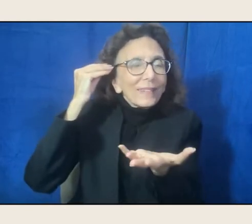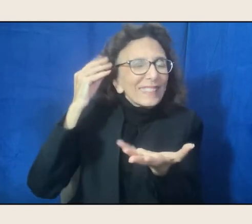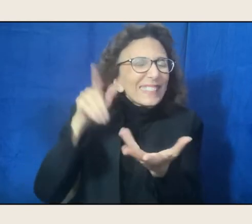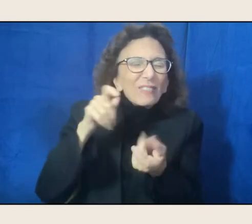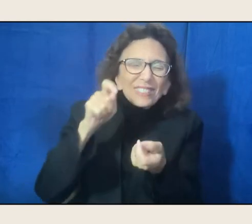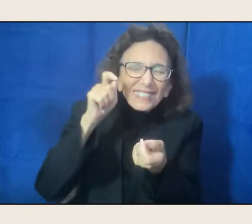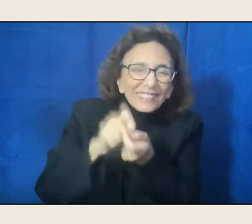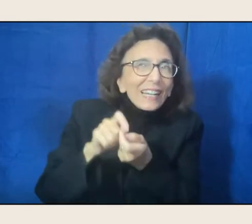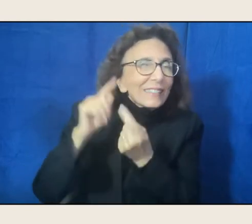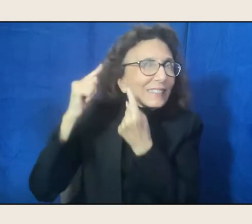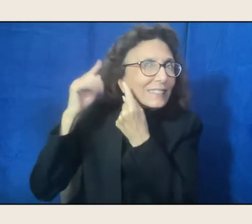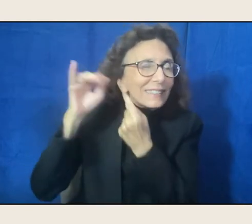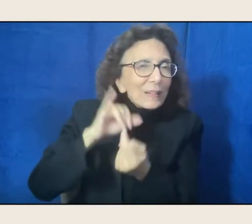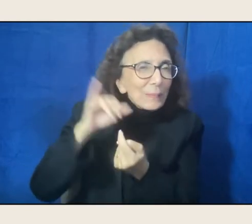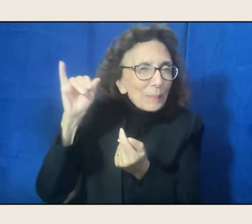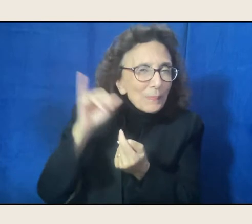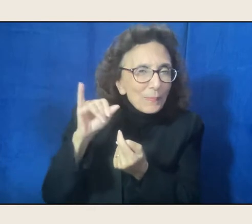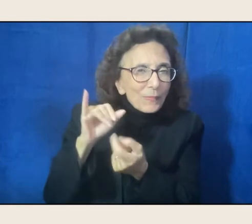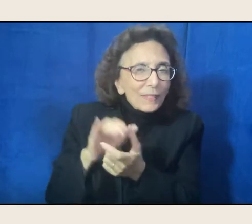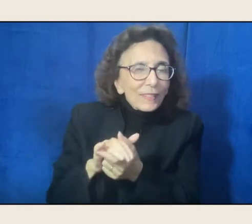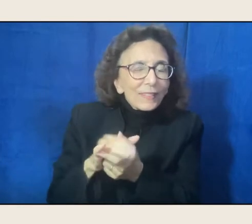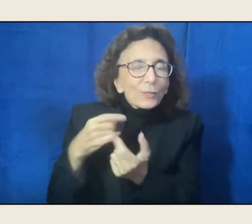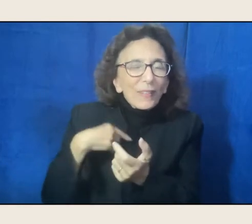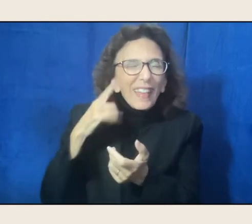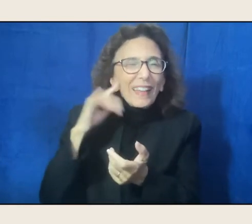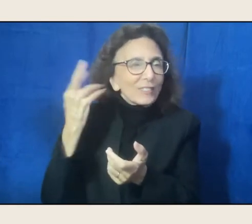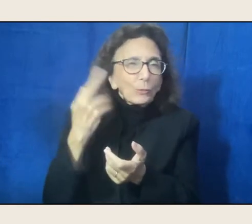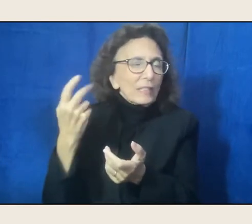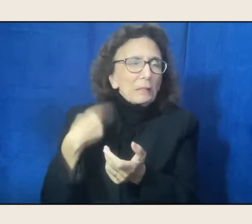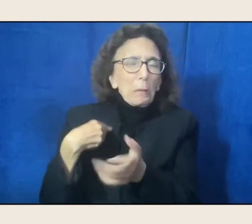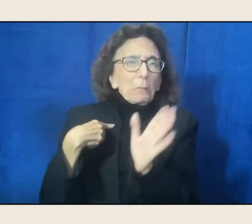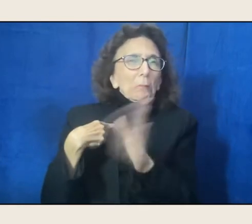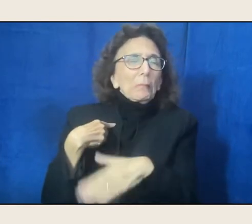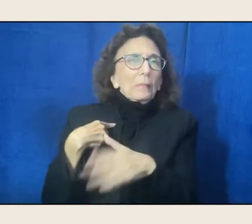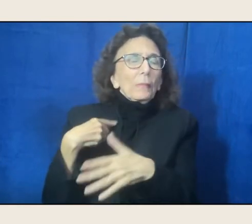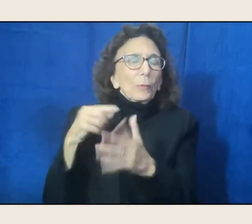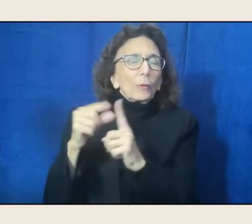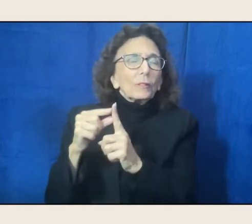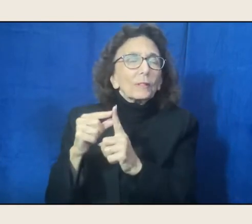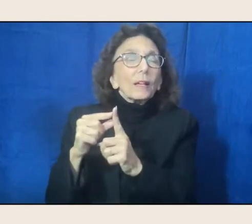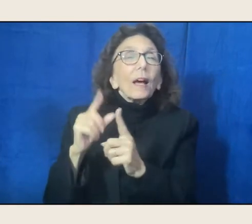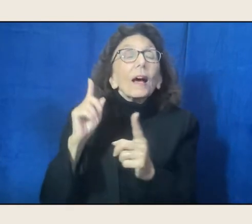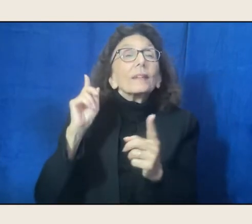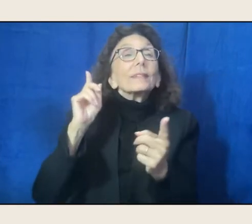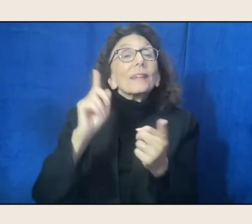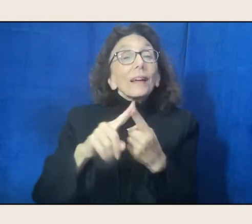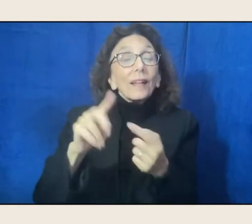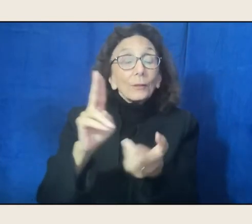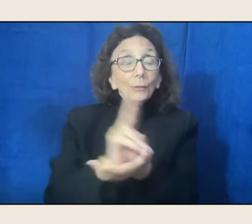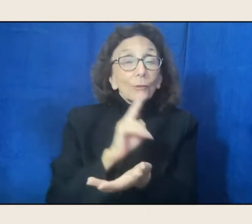And I think that was part of it. But it wasn't until I was at the University of New Mexico,